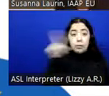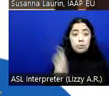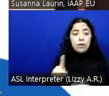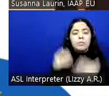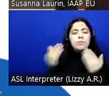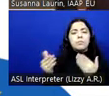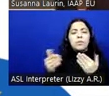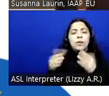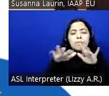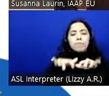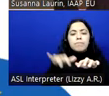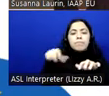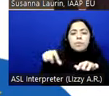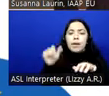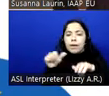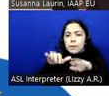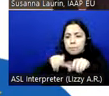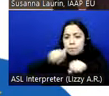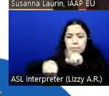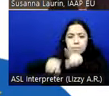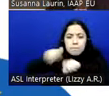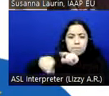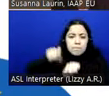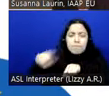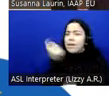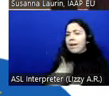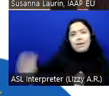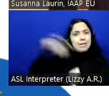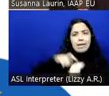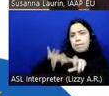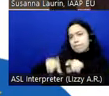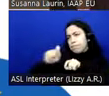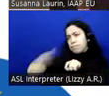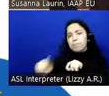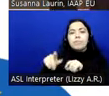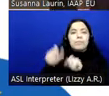anywhere at any time during the presentation, but we will respond to them verbally after the